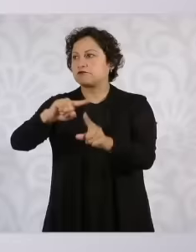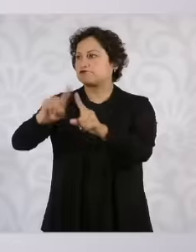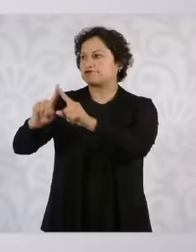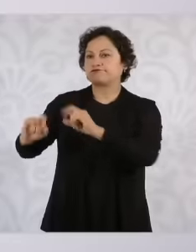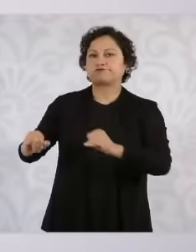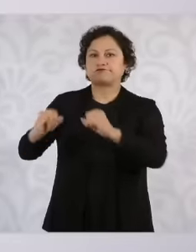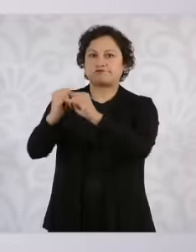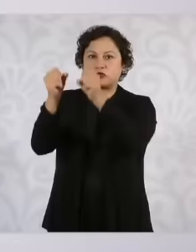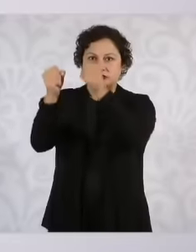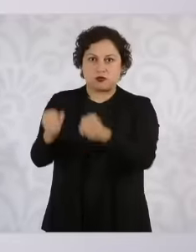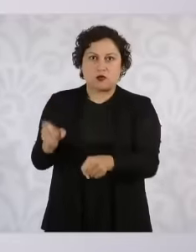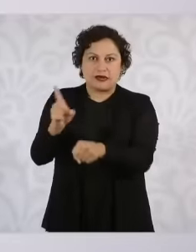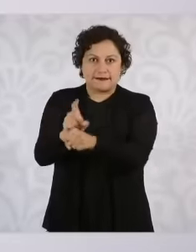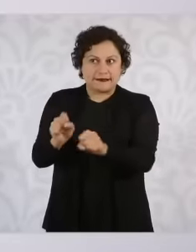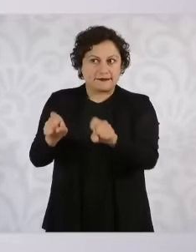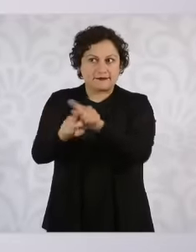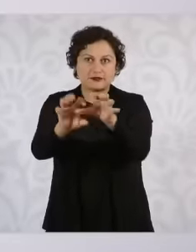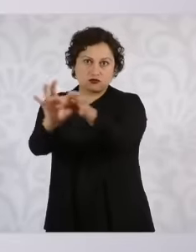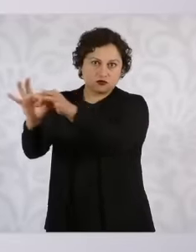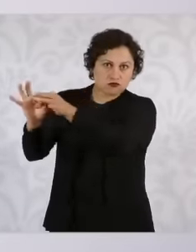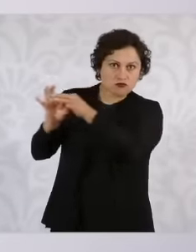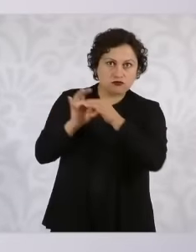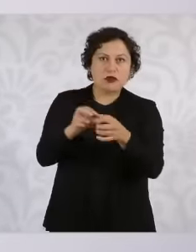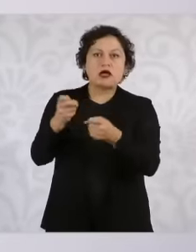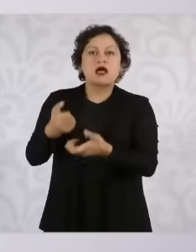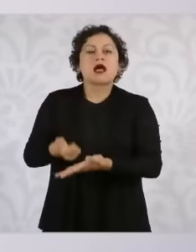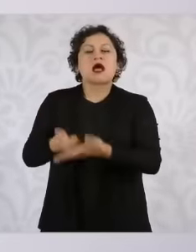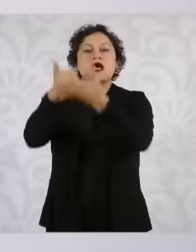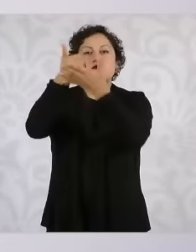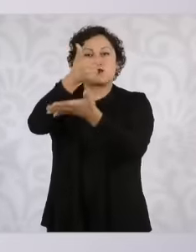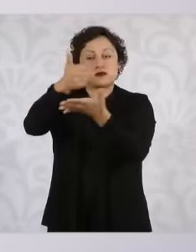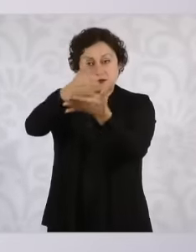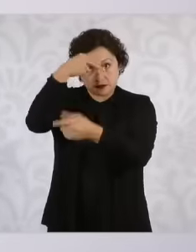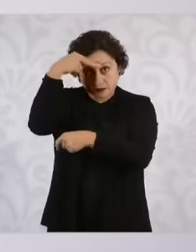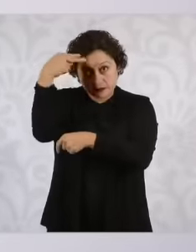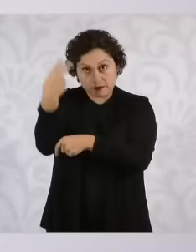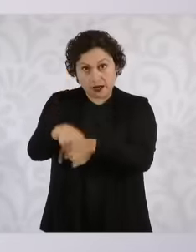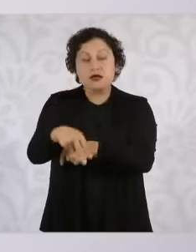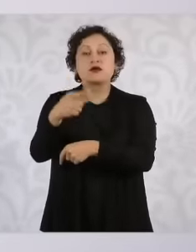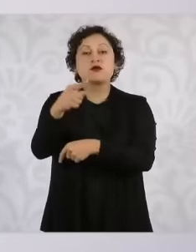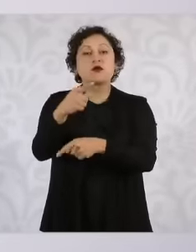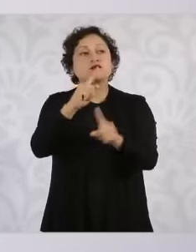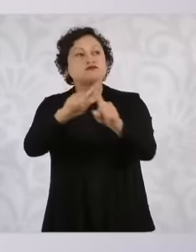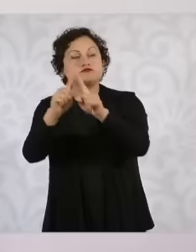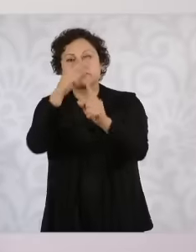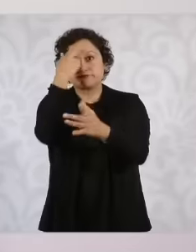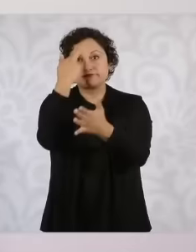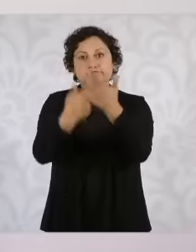allowed us to reduce intentional homicides and high-impact crimes to less than half